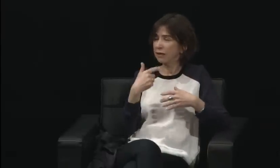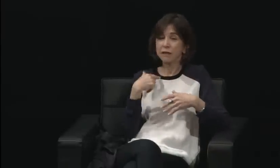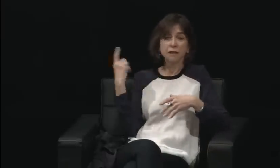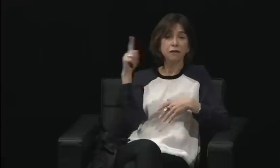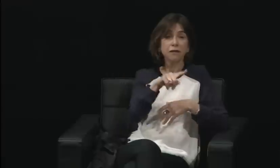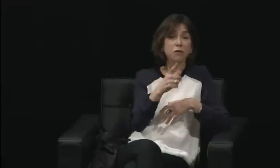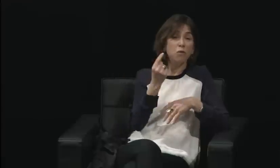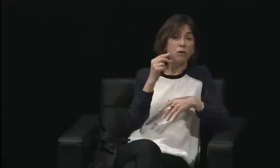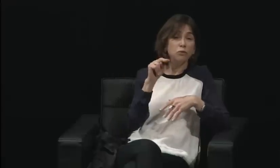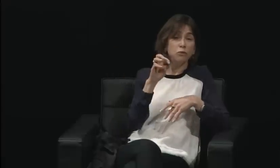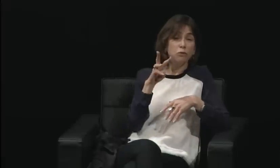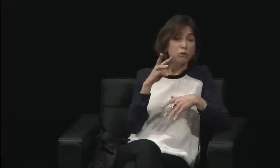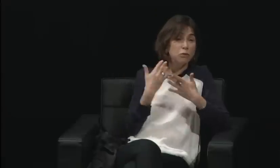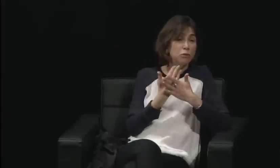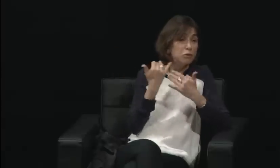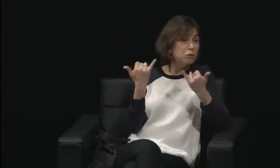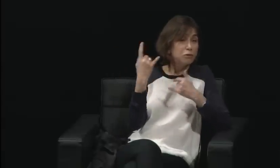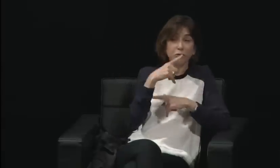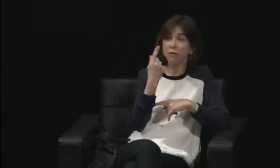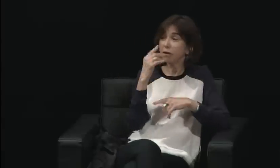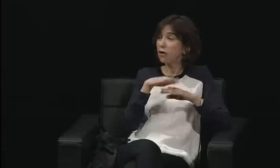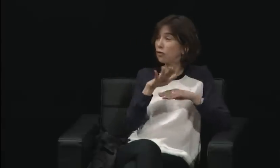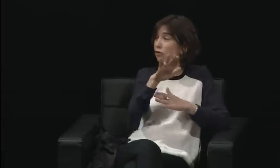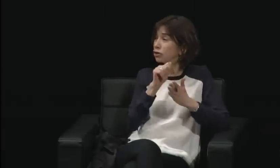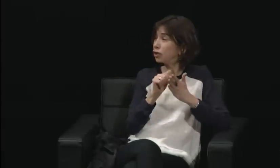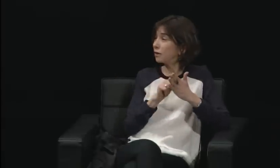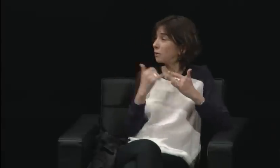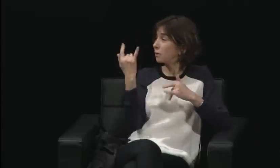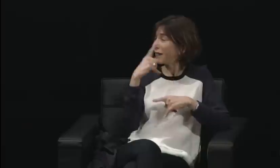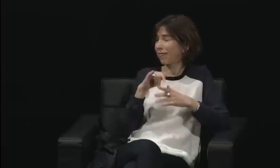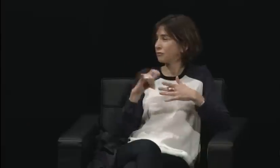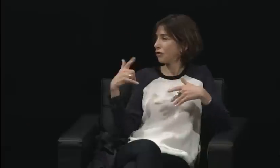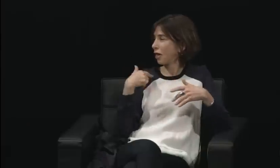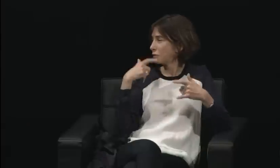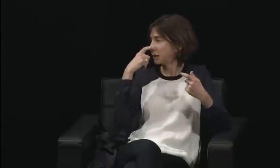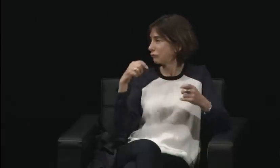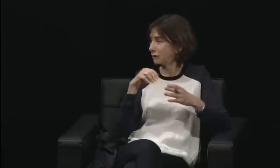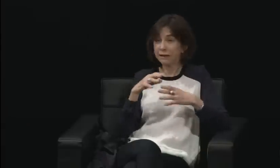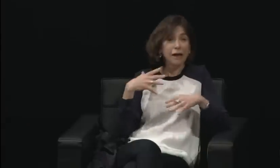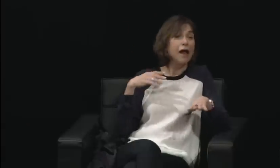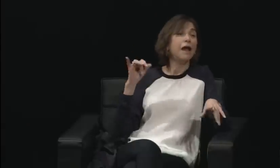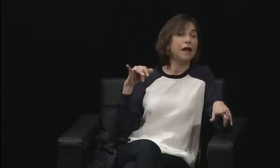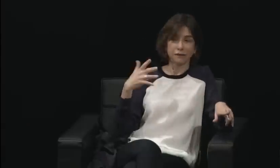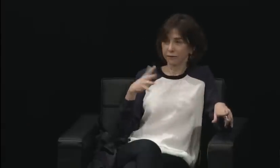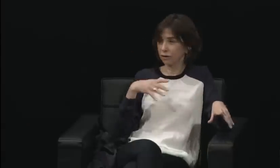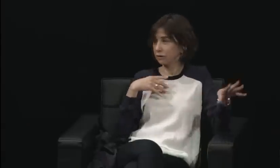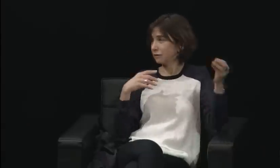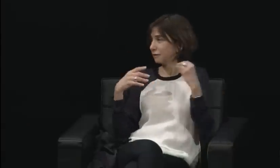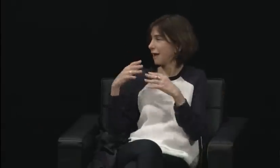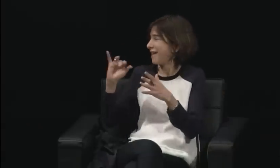It was a little bit easier for Dr. Rosen, I'll say that. I think she probably at that time she was --